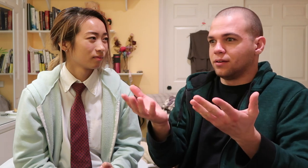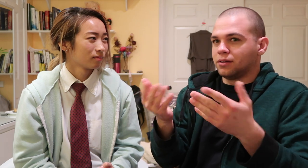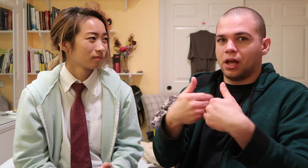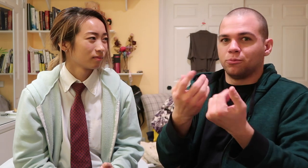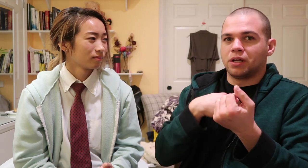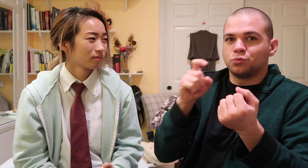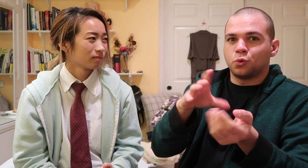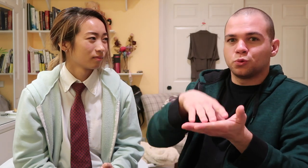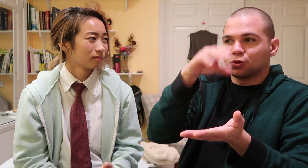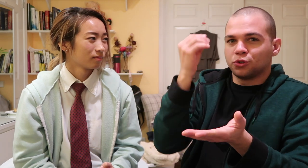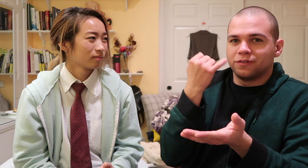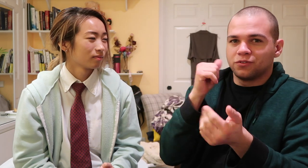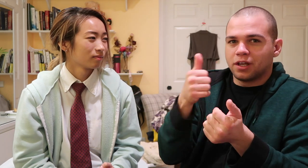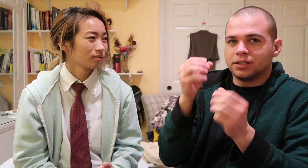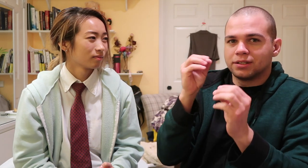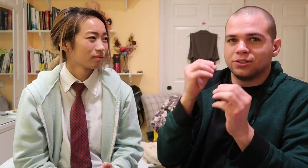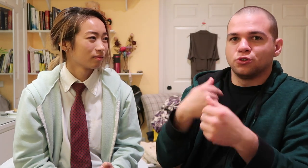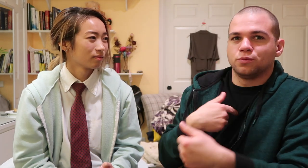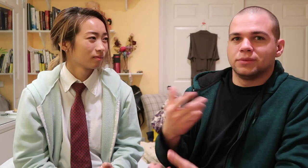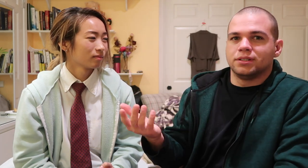like how am I suppose to learn if you don't teach me